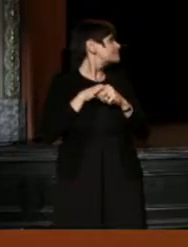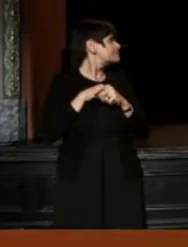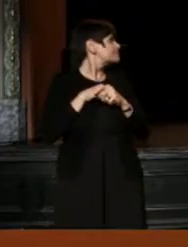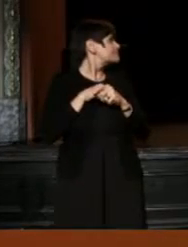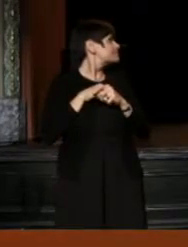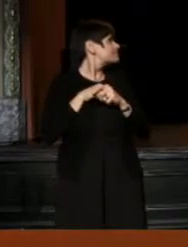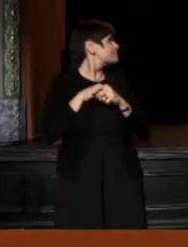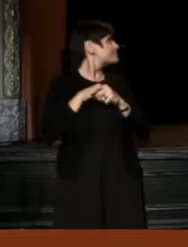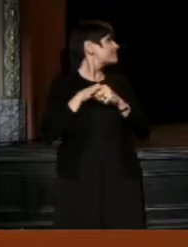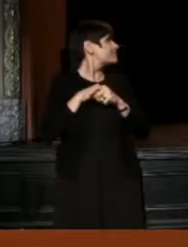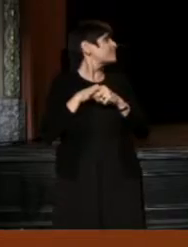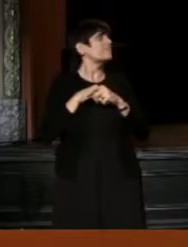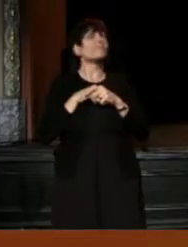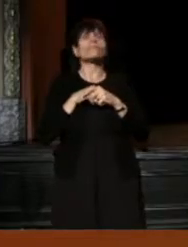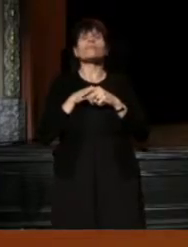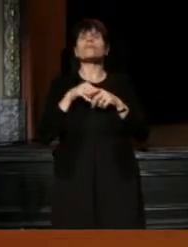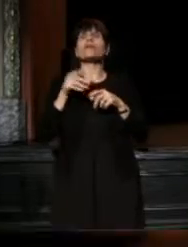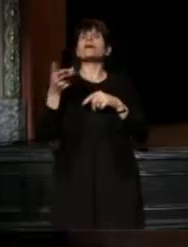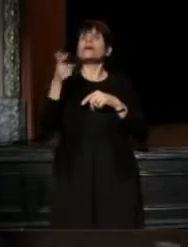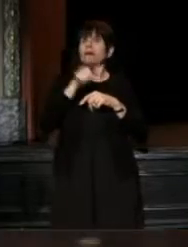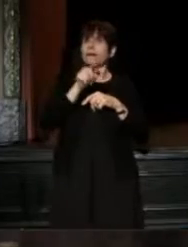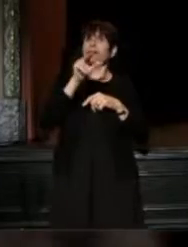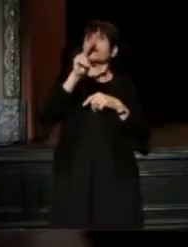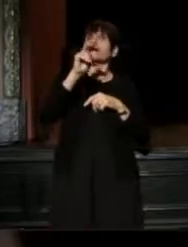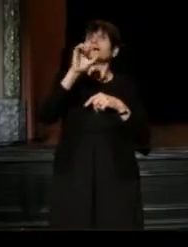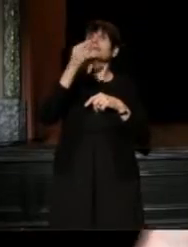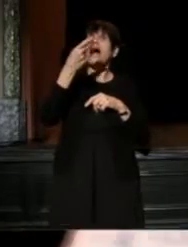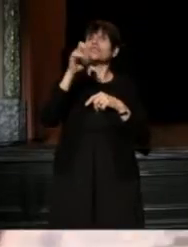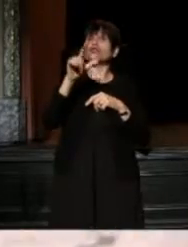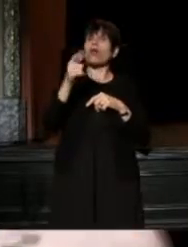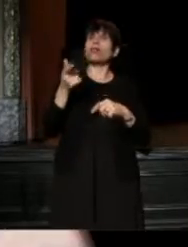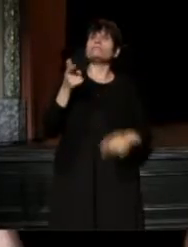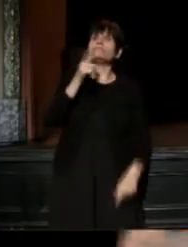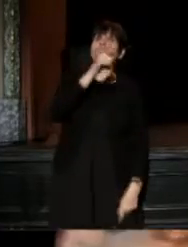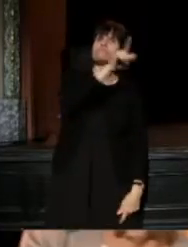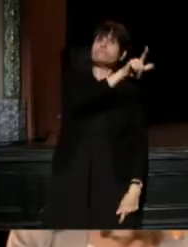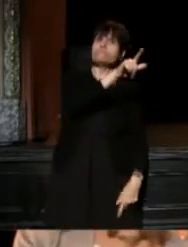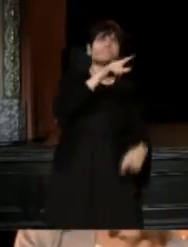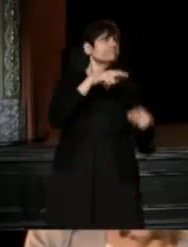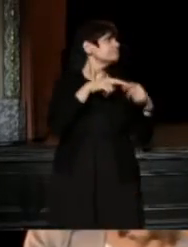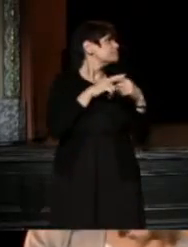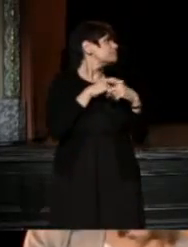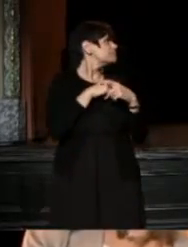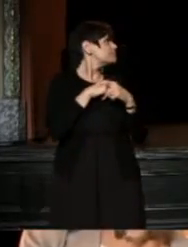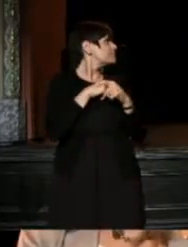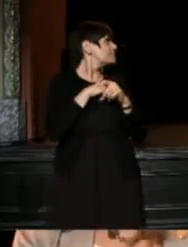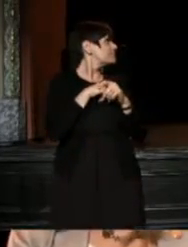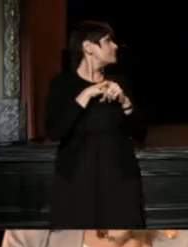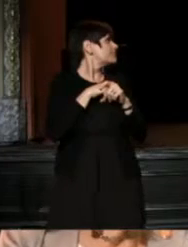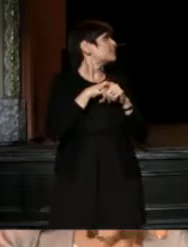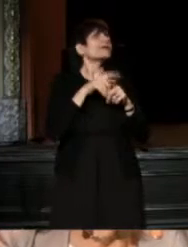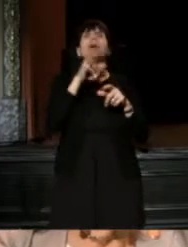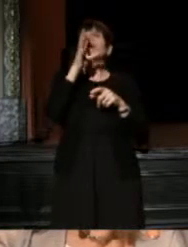(Jim) Well, let's go to you Niegel. I want you to talk about a little bit